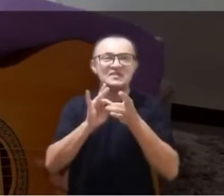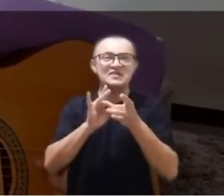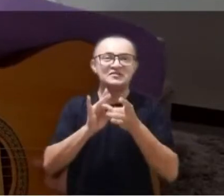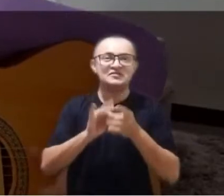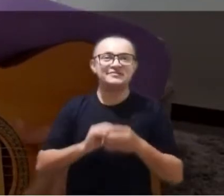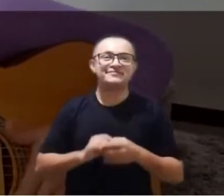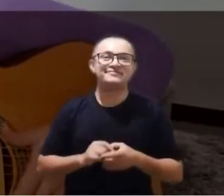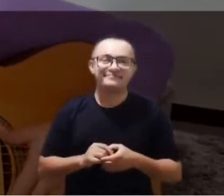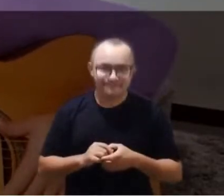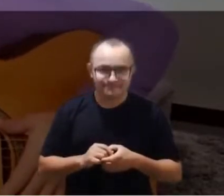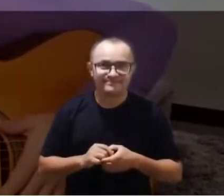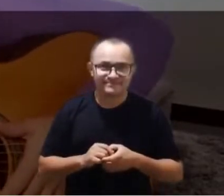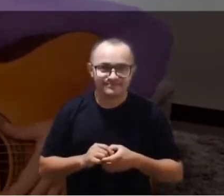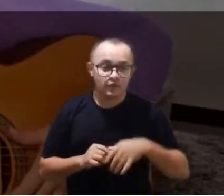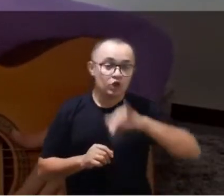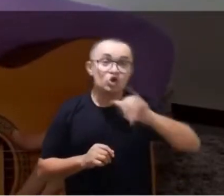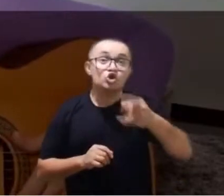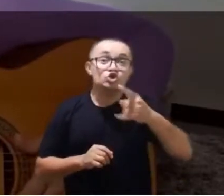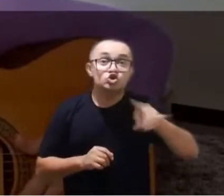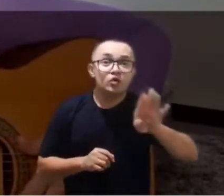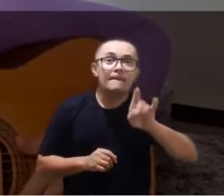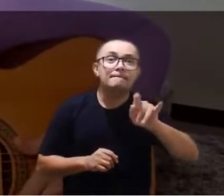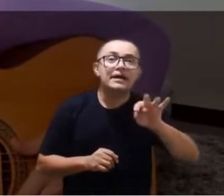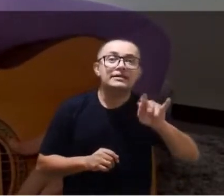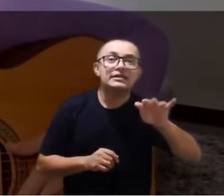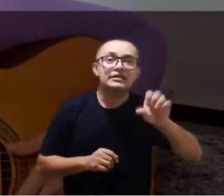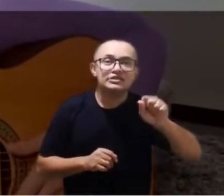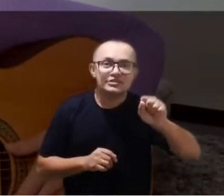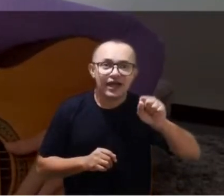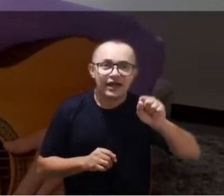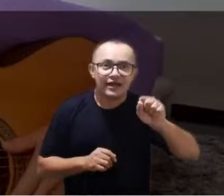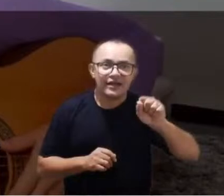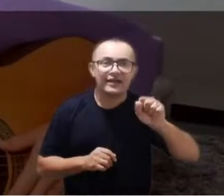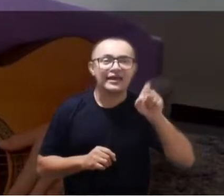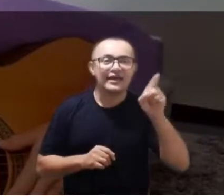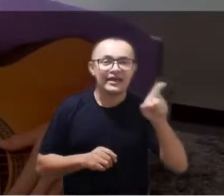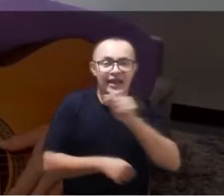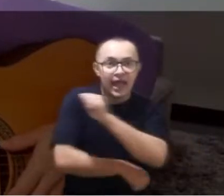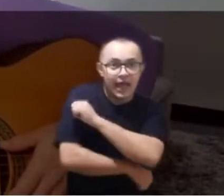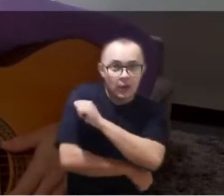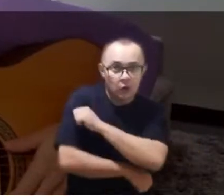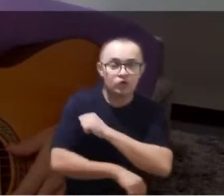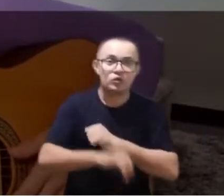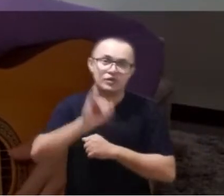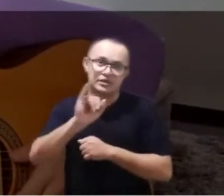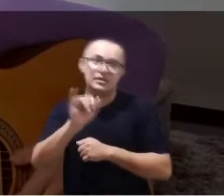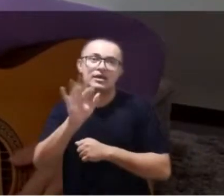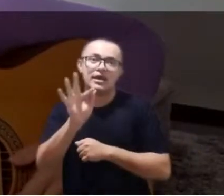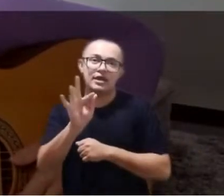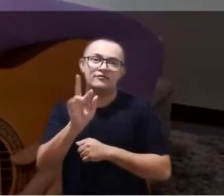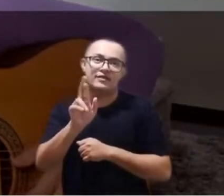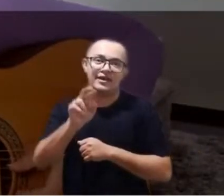by João Batista Sena Neto, a student from IFRN